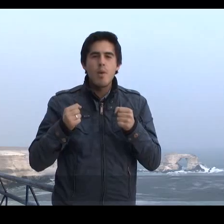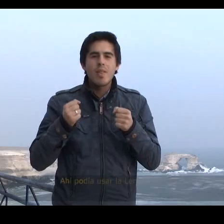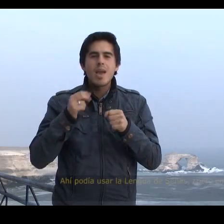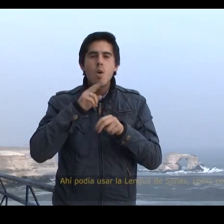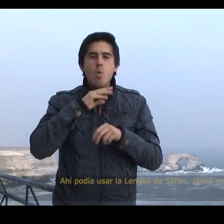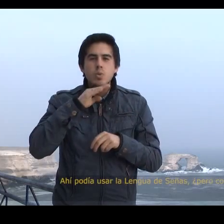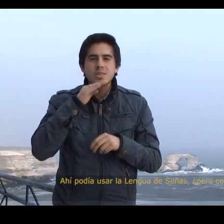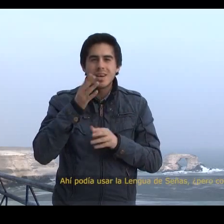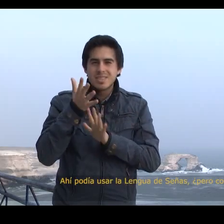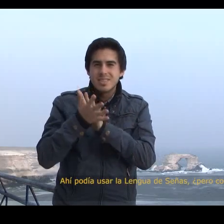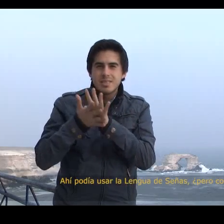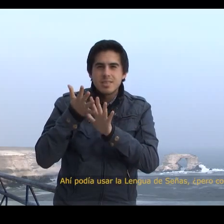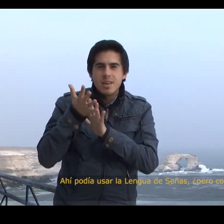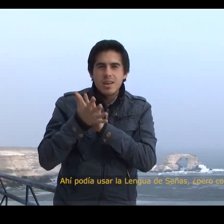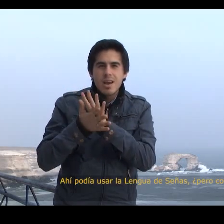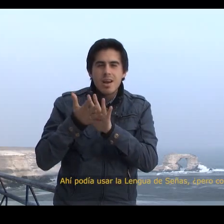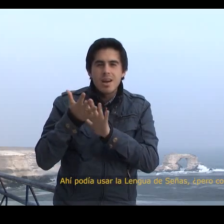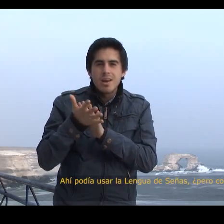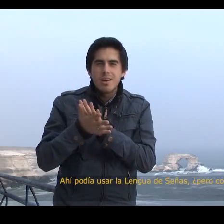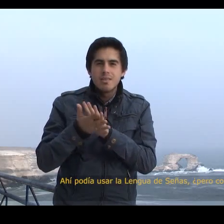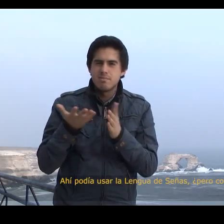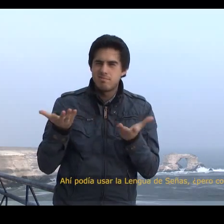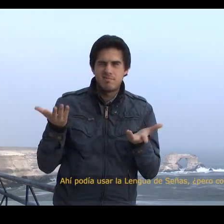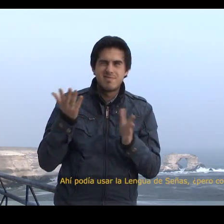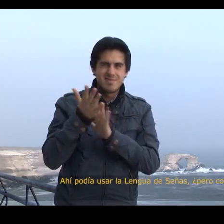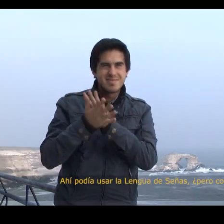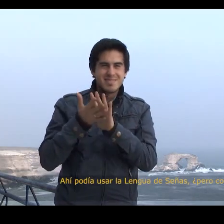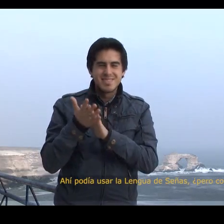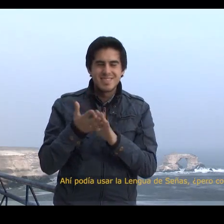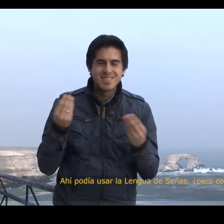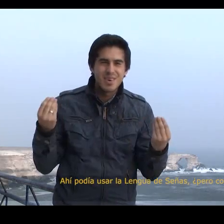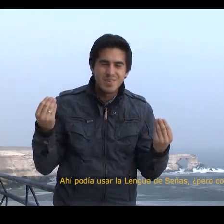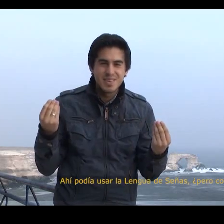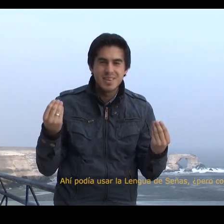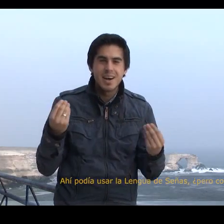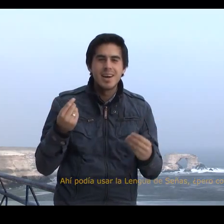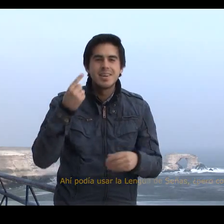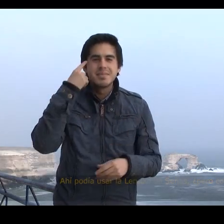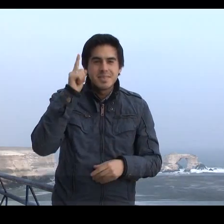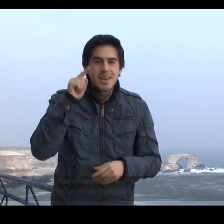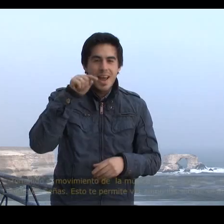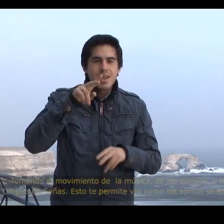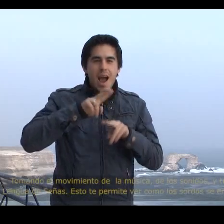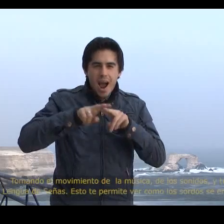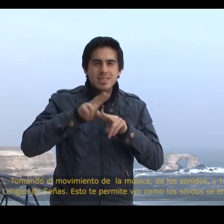In movement, in sign language, there could be music. But how?